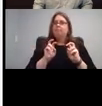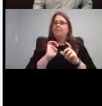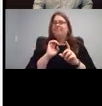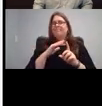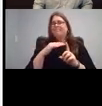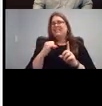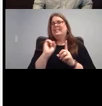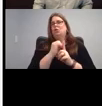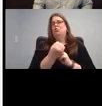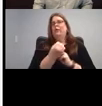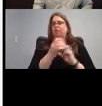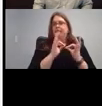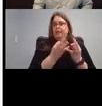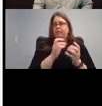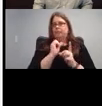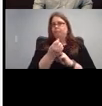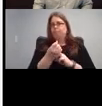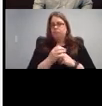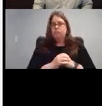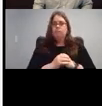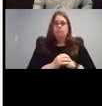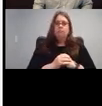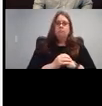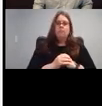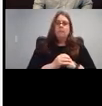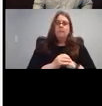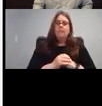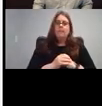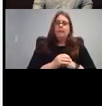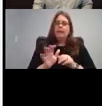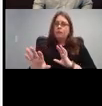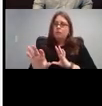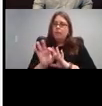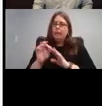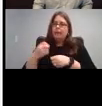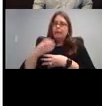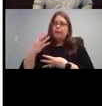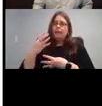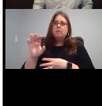of hearing you want to be able to hear. Let's say we pick